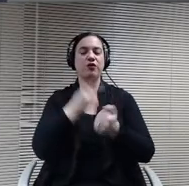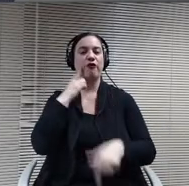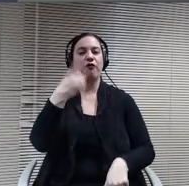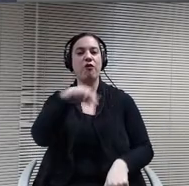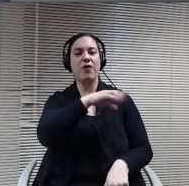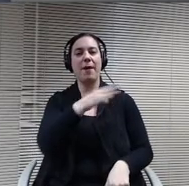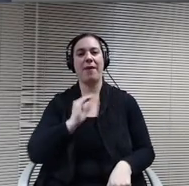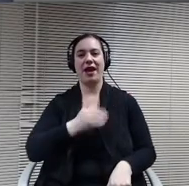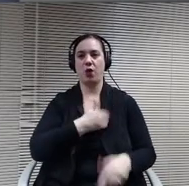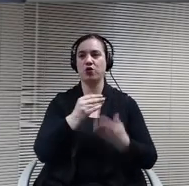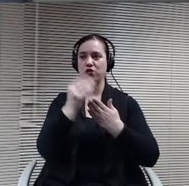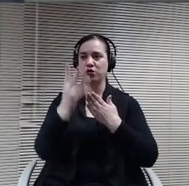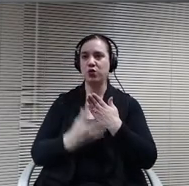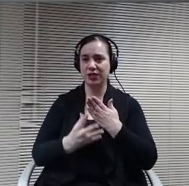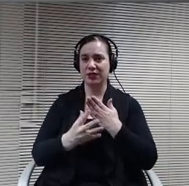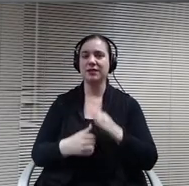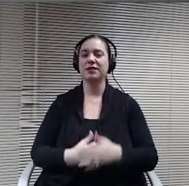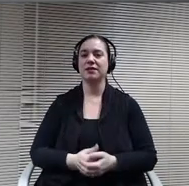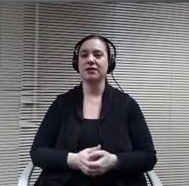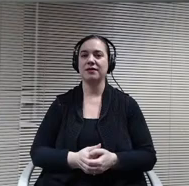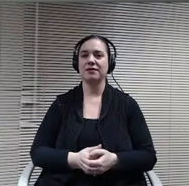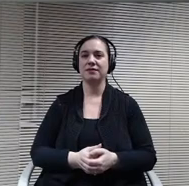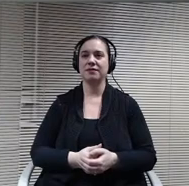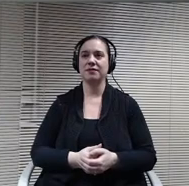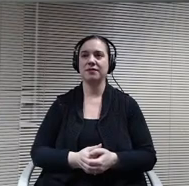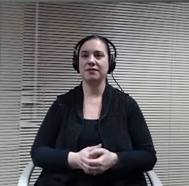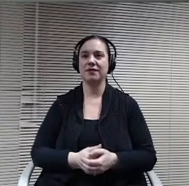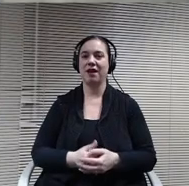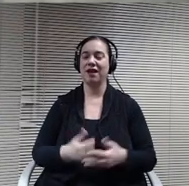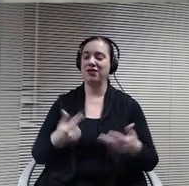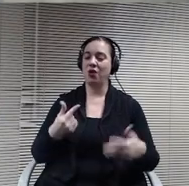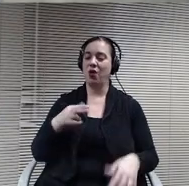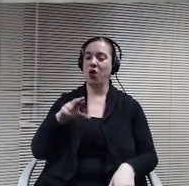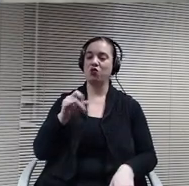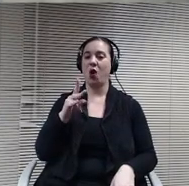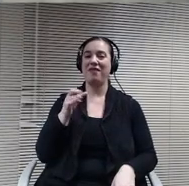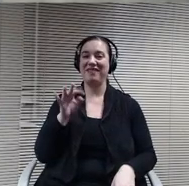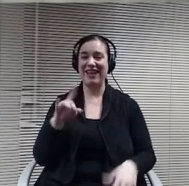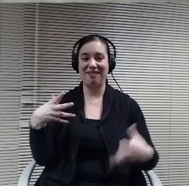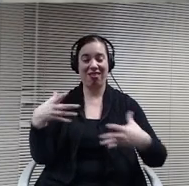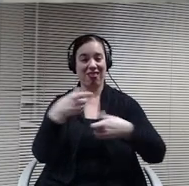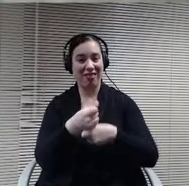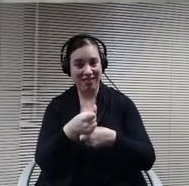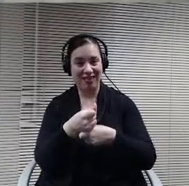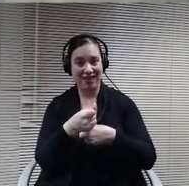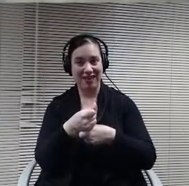that is growing. In a nutshell this year I'm open to any questions that you might have.